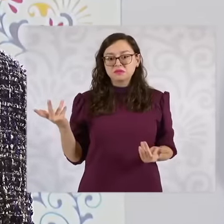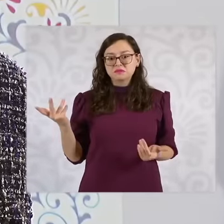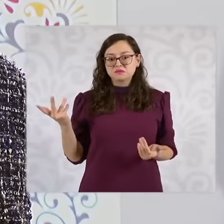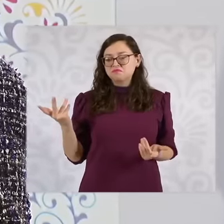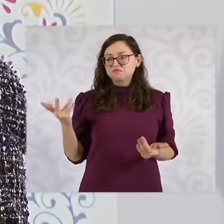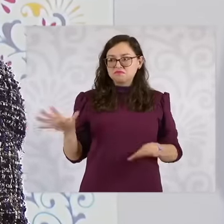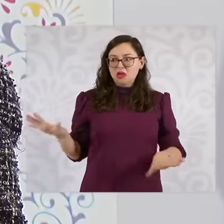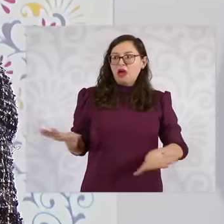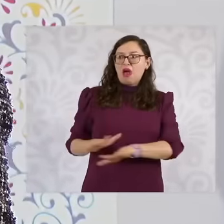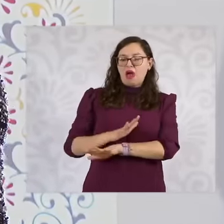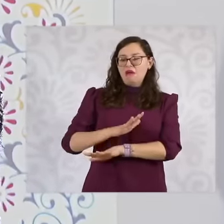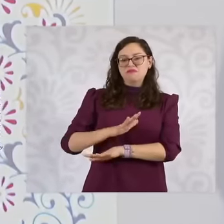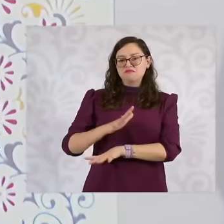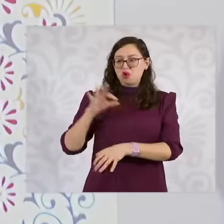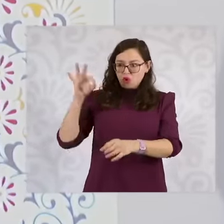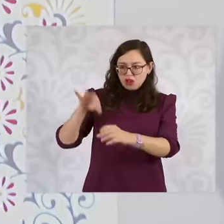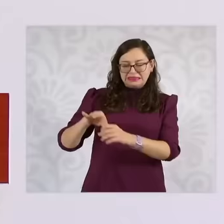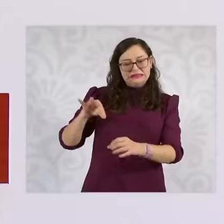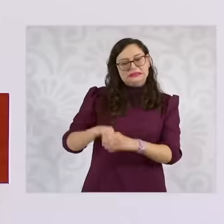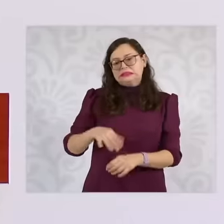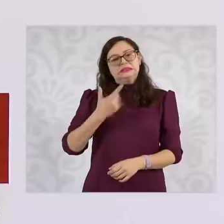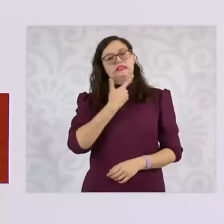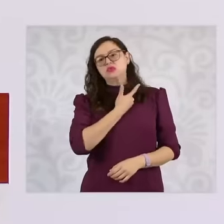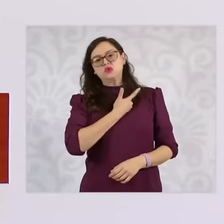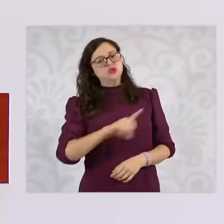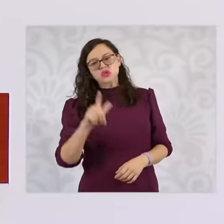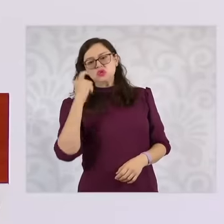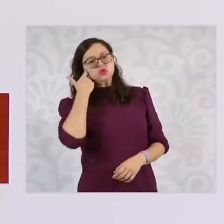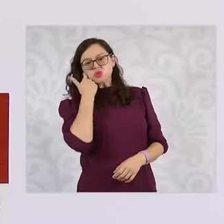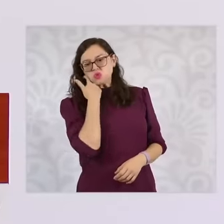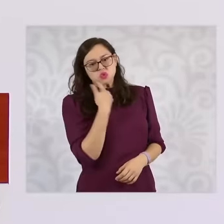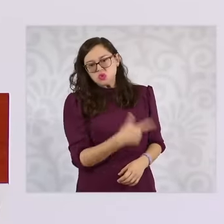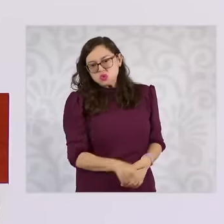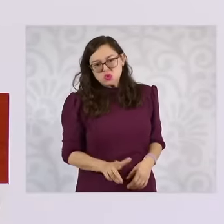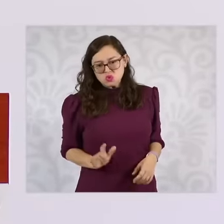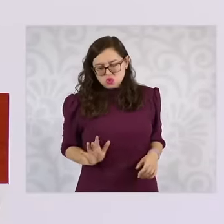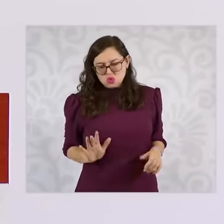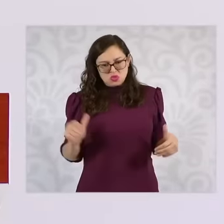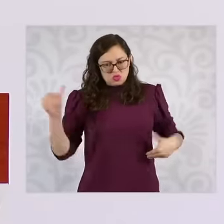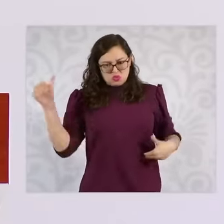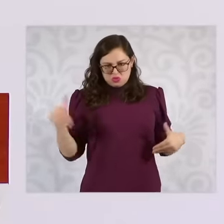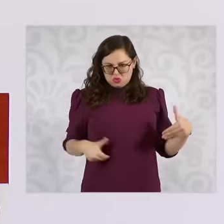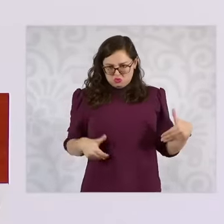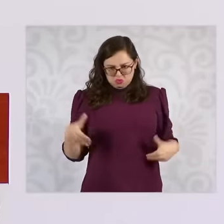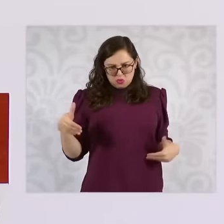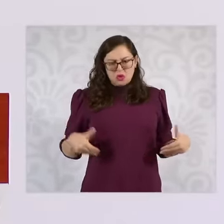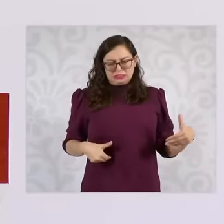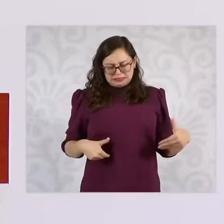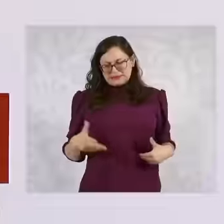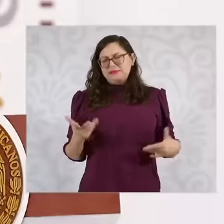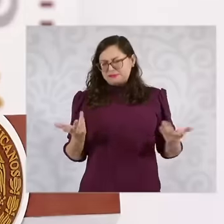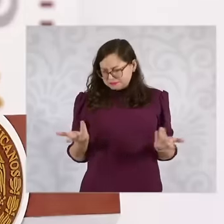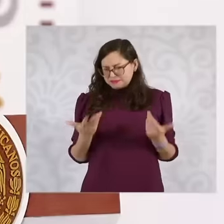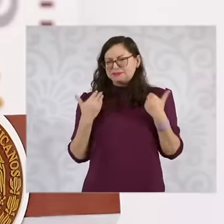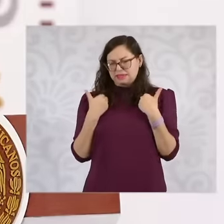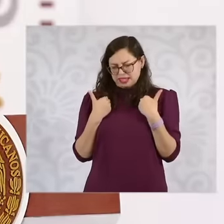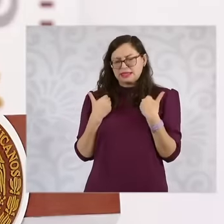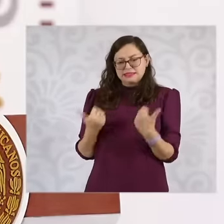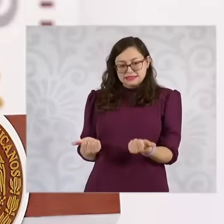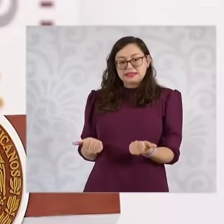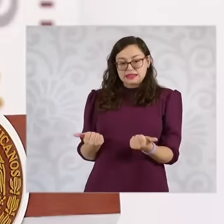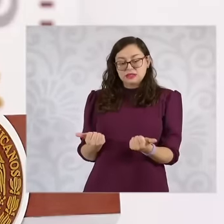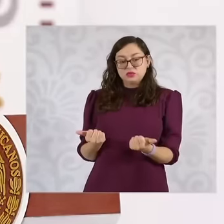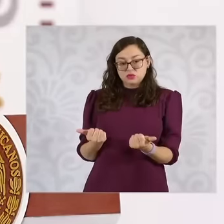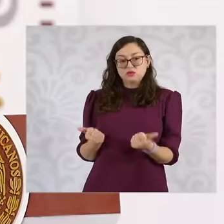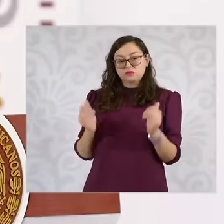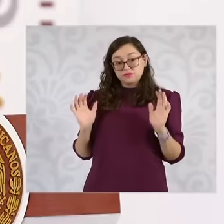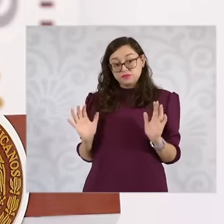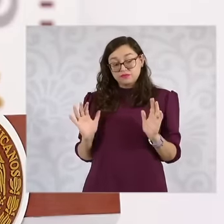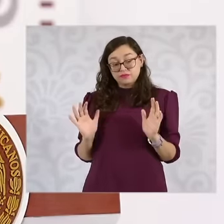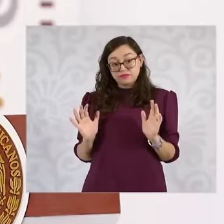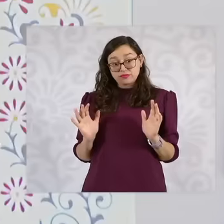what their spaces are going to be, now decided by the people. of Mexico now they can